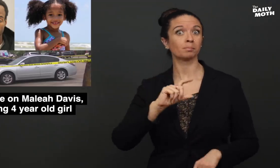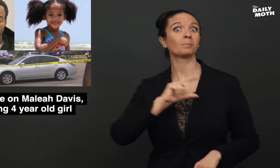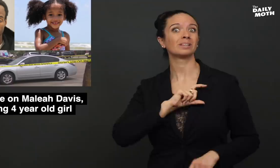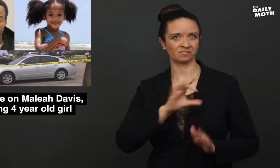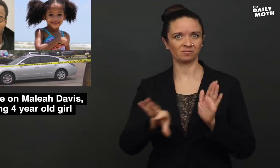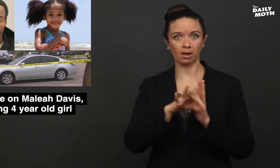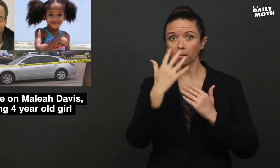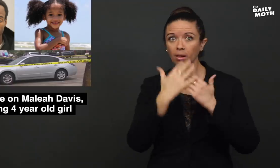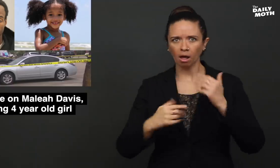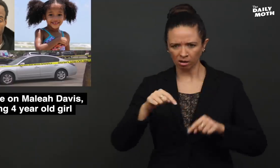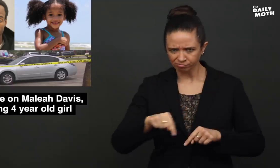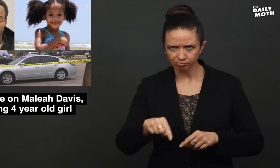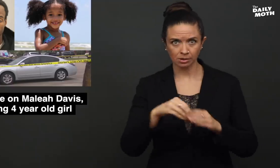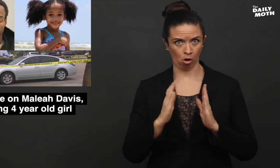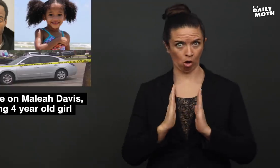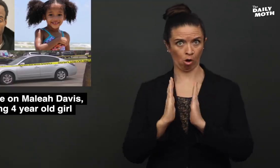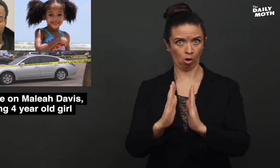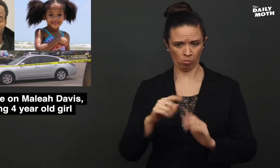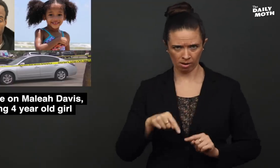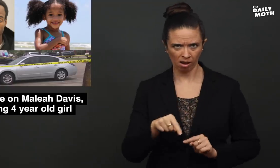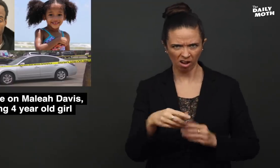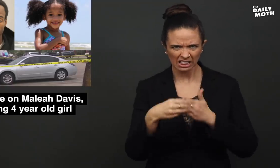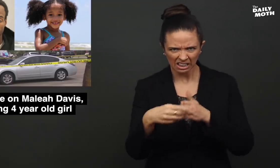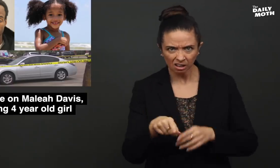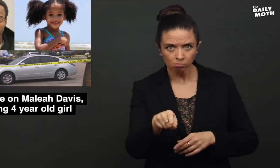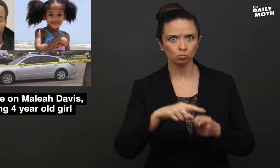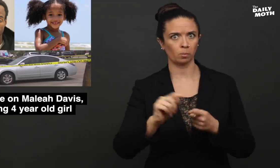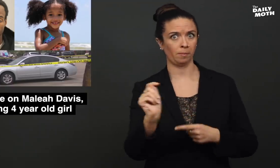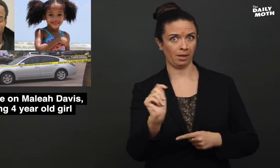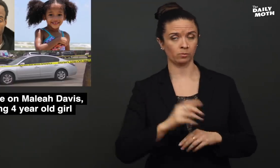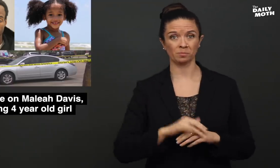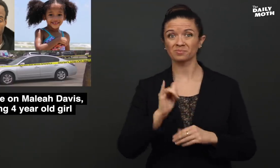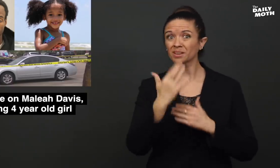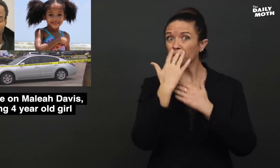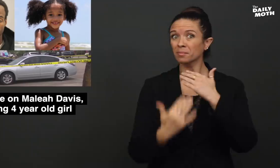the police found blood in the hallway that led up to the bathroom.